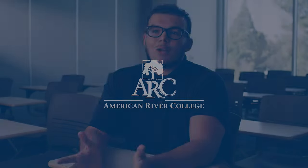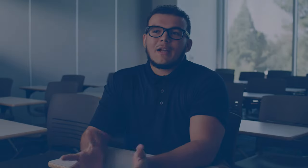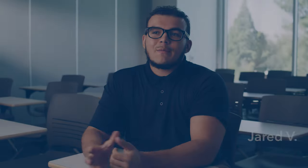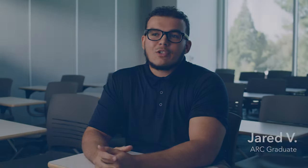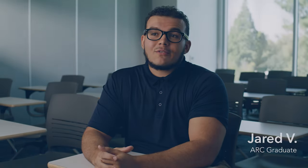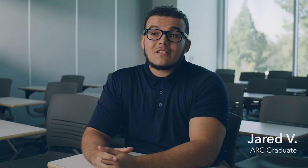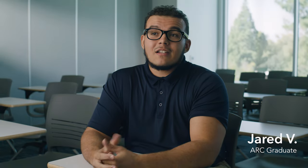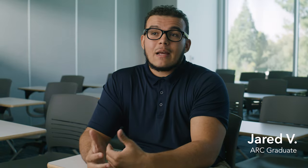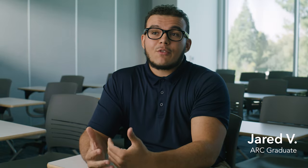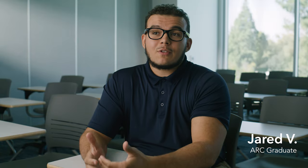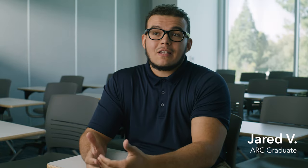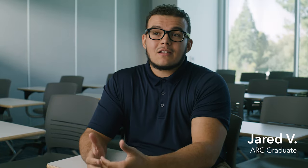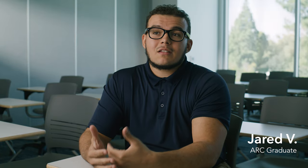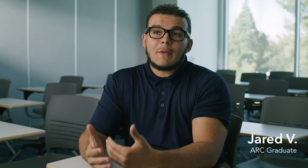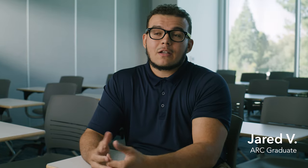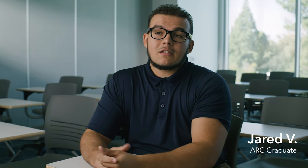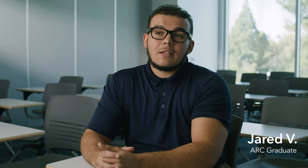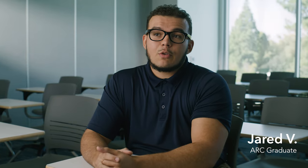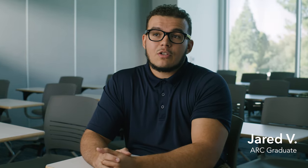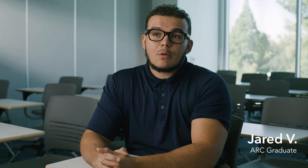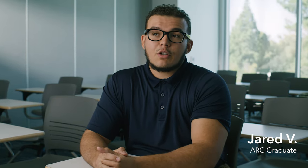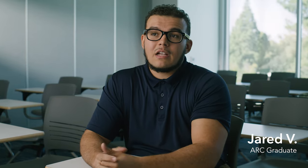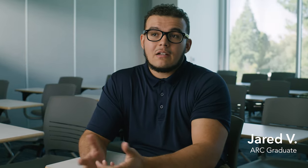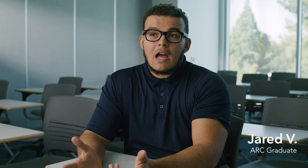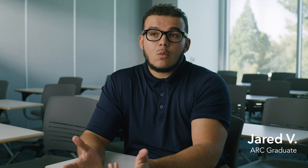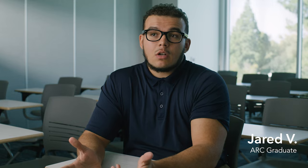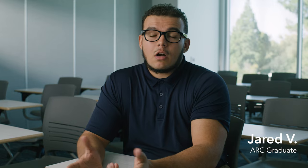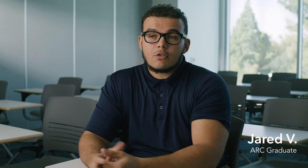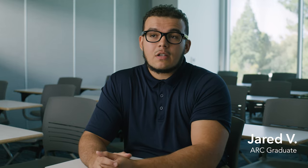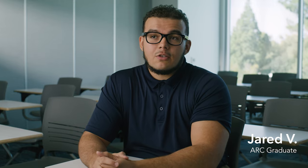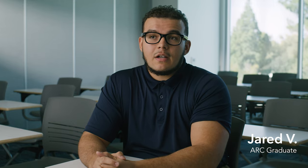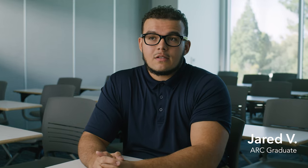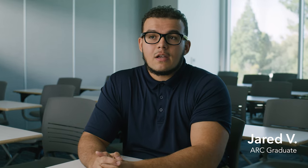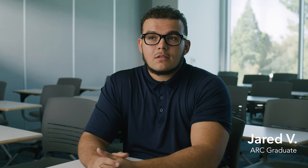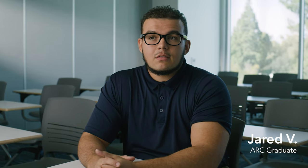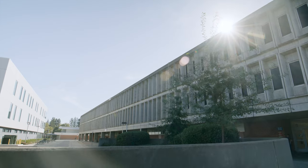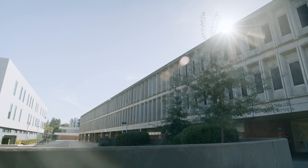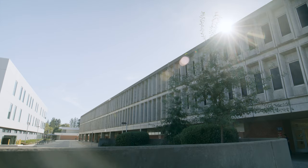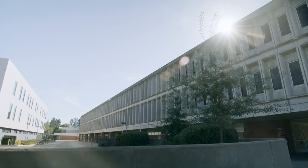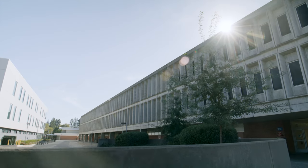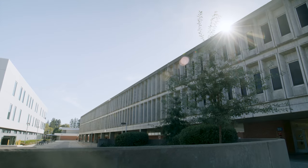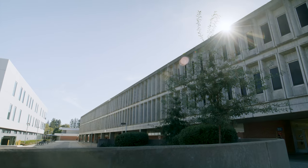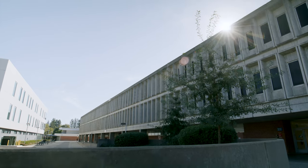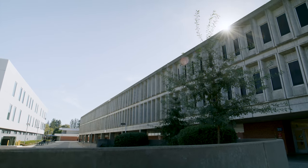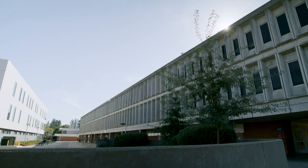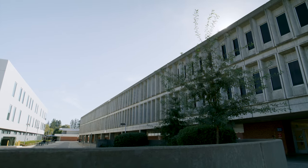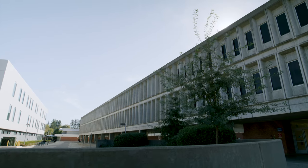Hello. My name is Jared Vincent and I'm a freelance American Sign Language interpreter and I work all across the United States. I graduated from American River College